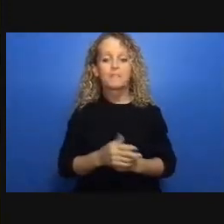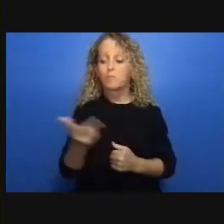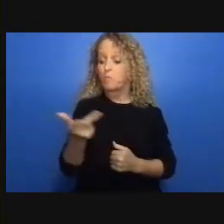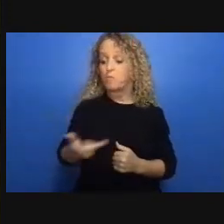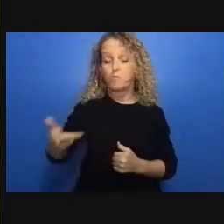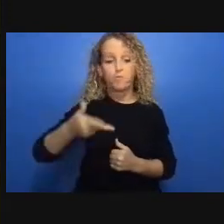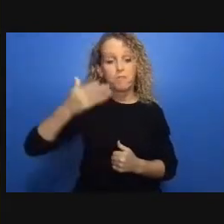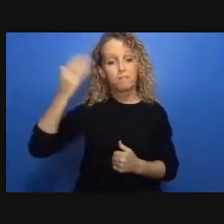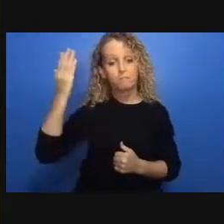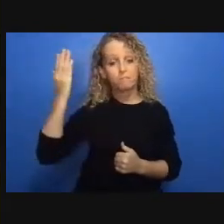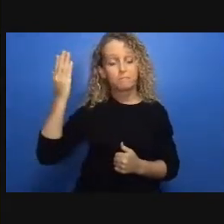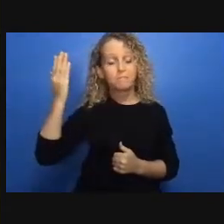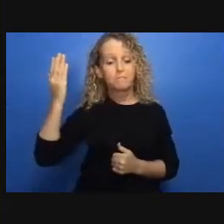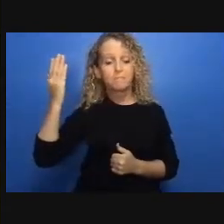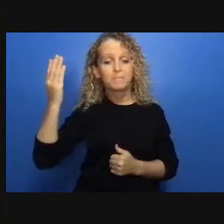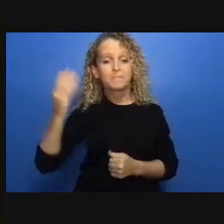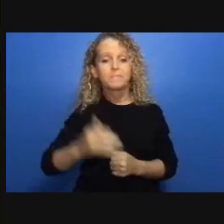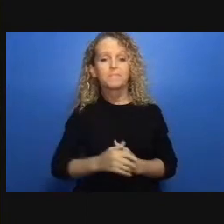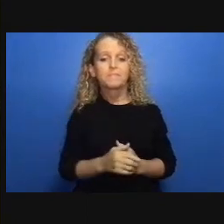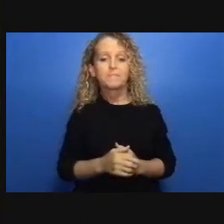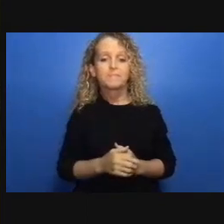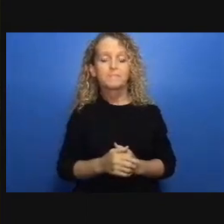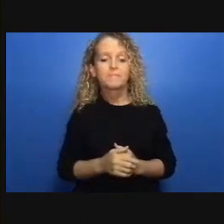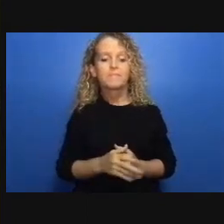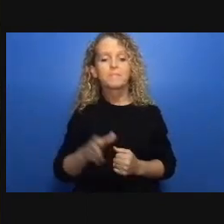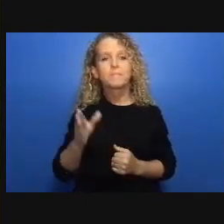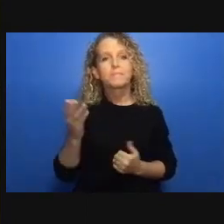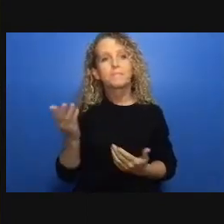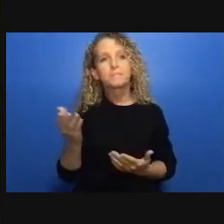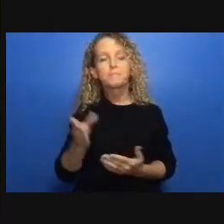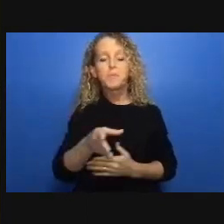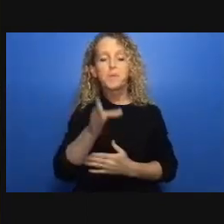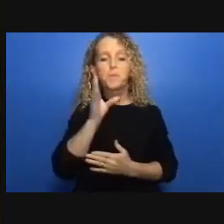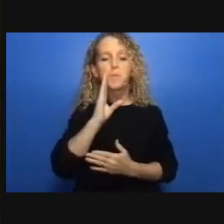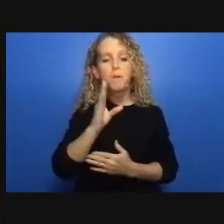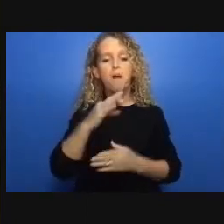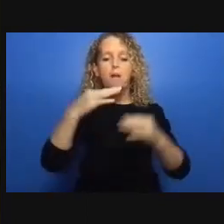we've also noted that the importance the importance of deconstructing the siloing